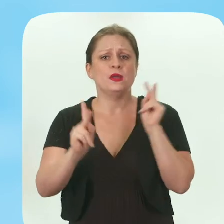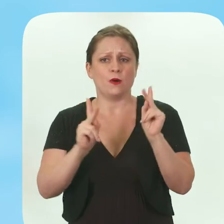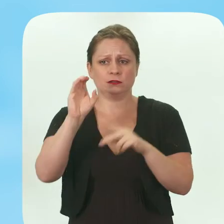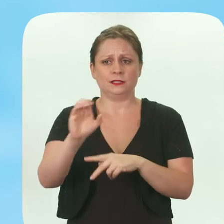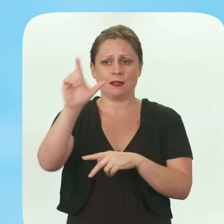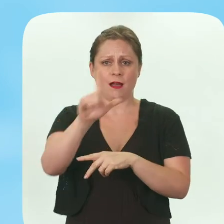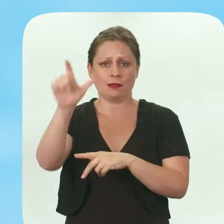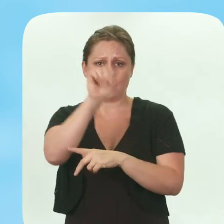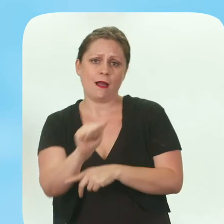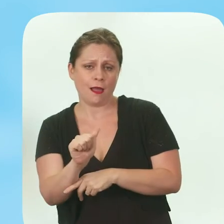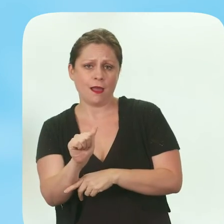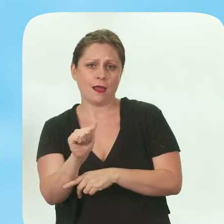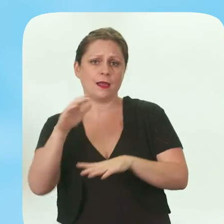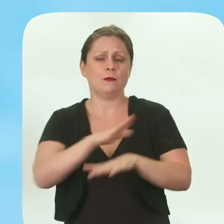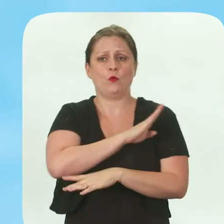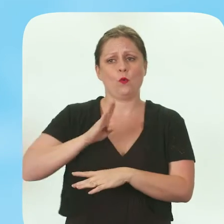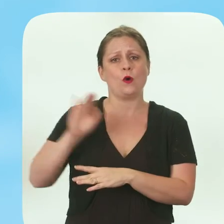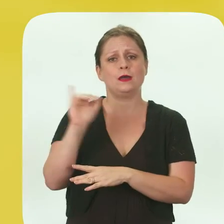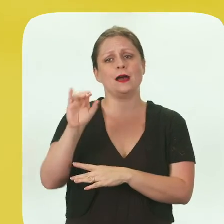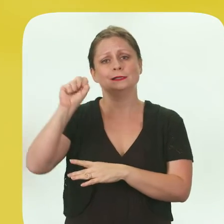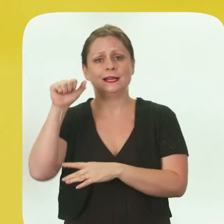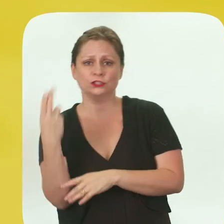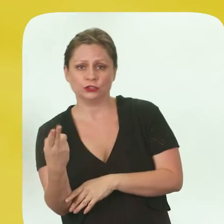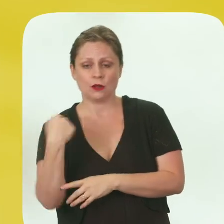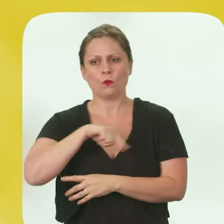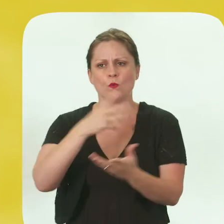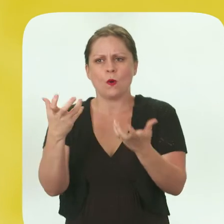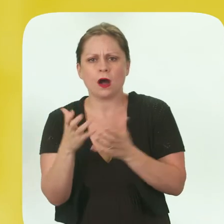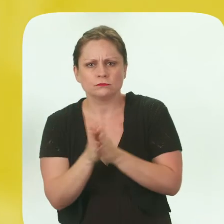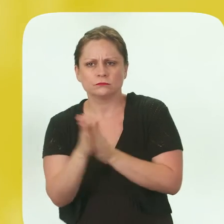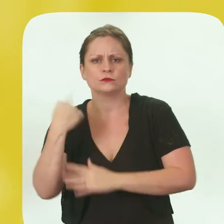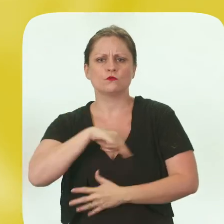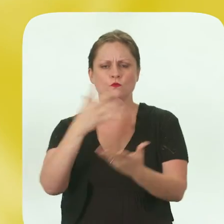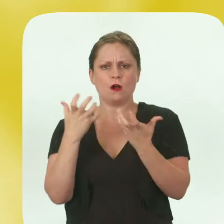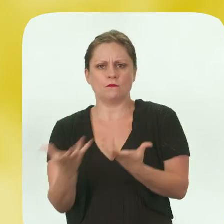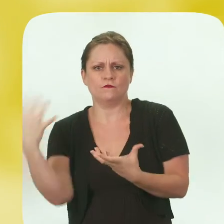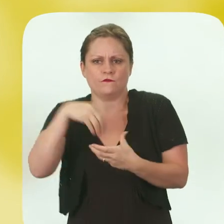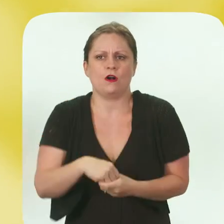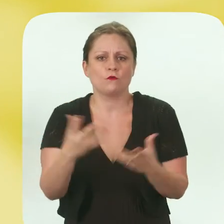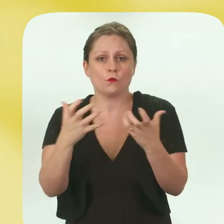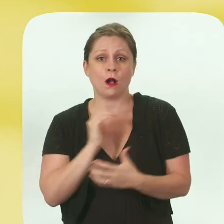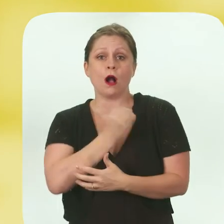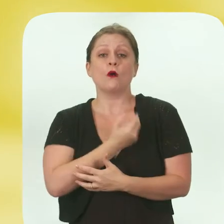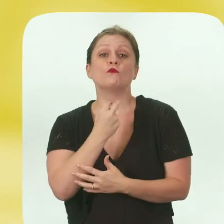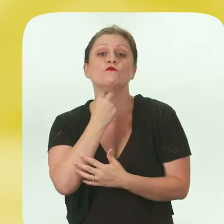from the CLA on boards on SASH. We want to be passionate, we want to be involved, we want to have our voice heard.